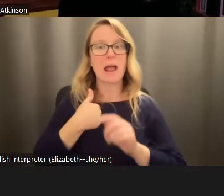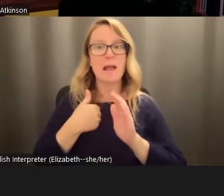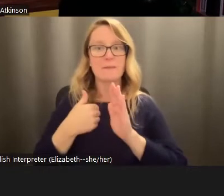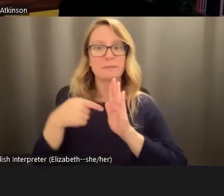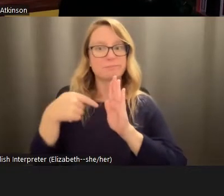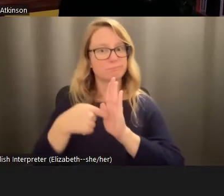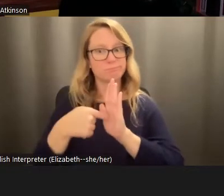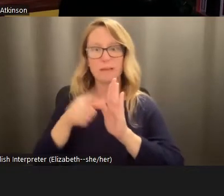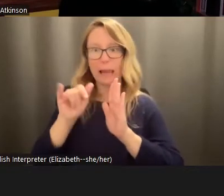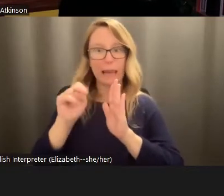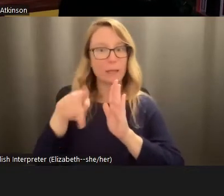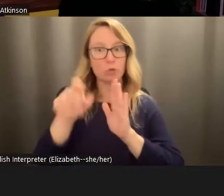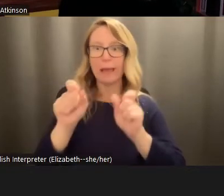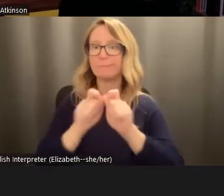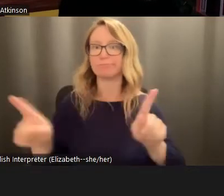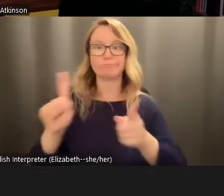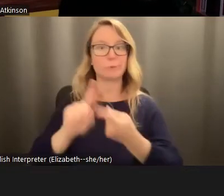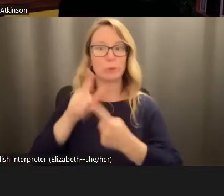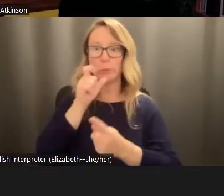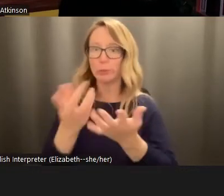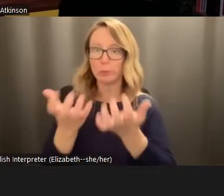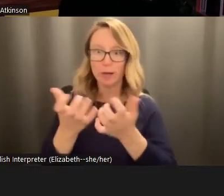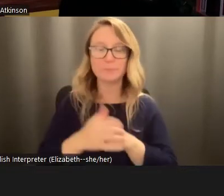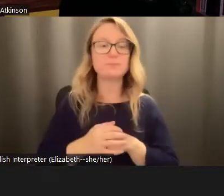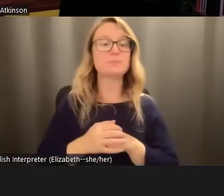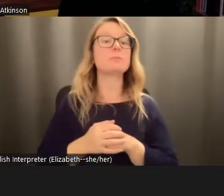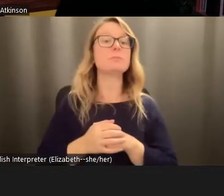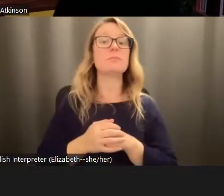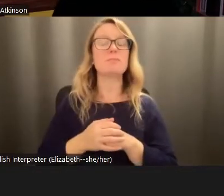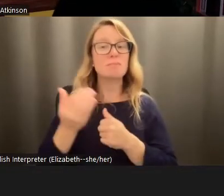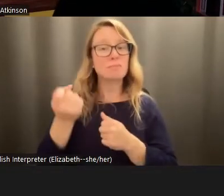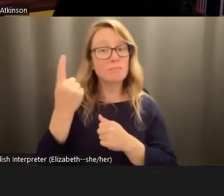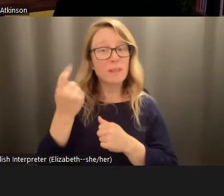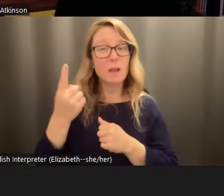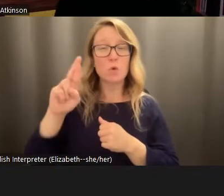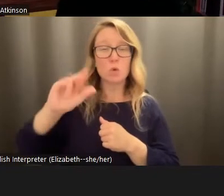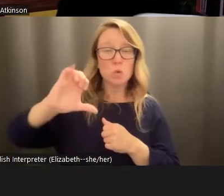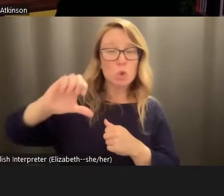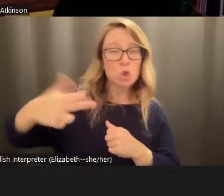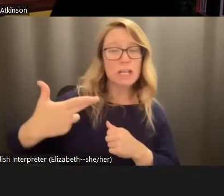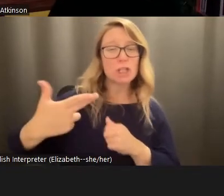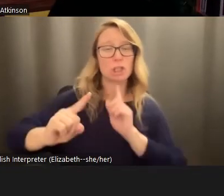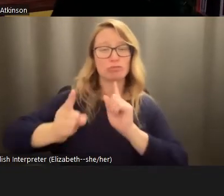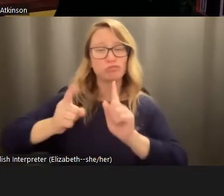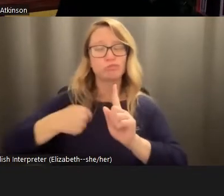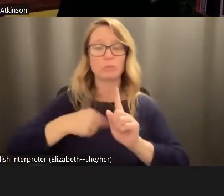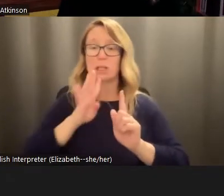it with whomever you want it because so much richness came up at talking to people on the streets who got affected by Lake